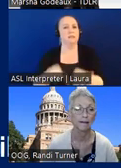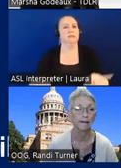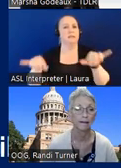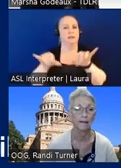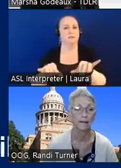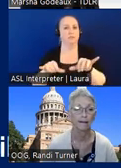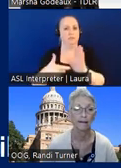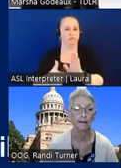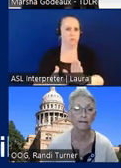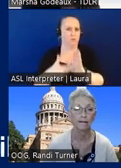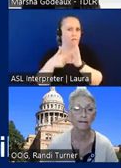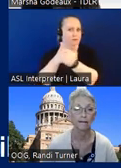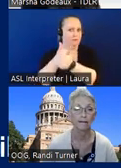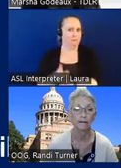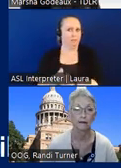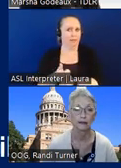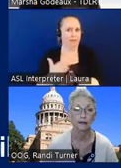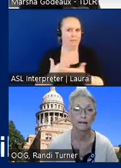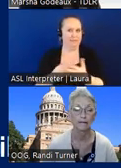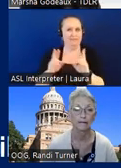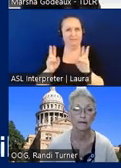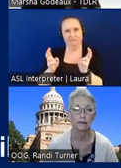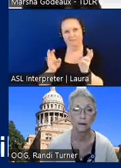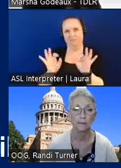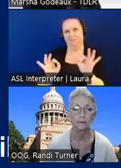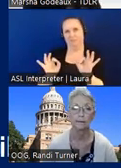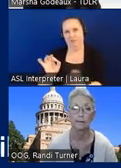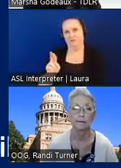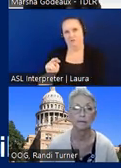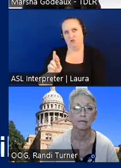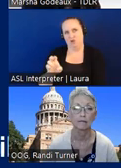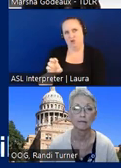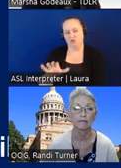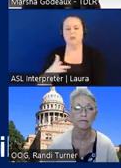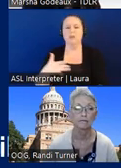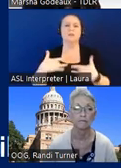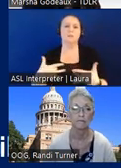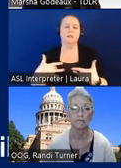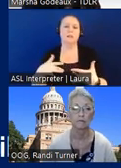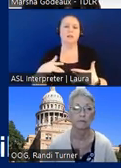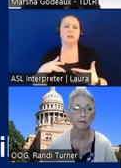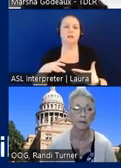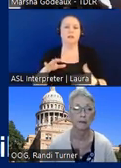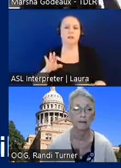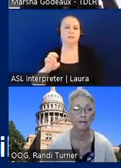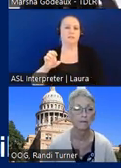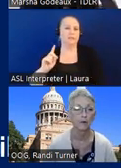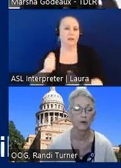required compliant piece of furniture usually it is fixed with electrical work that comes down from